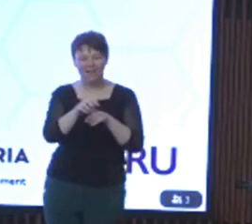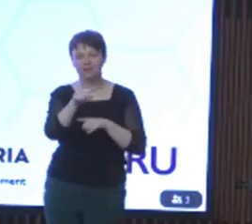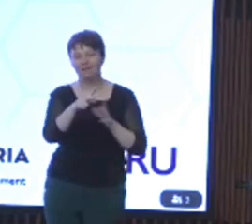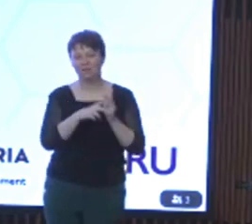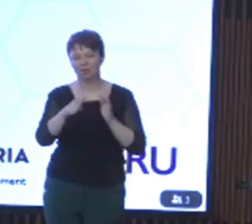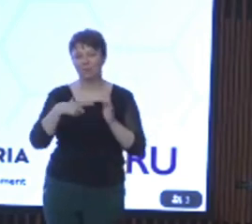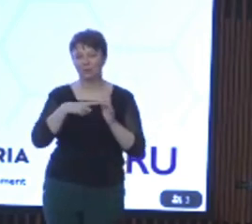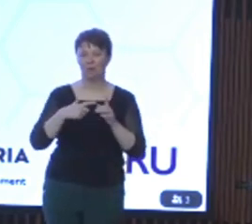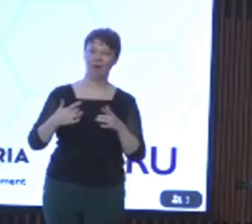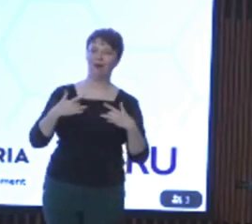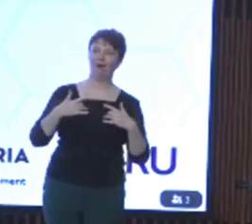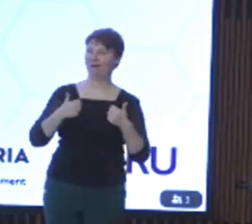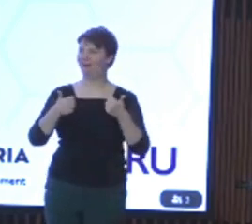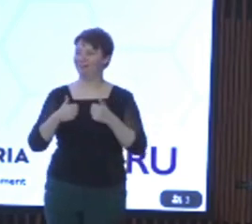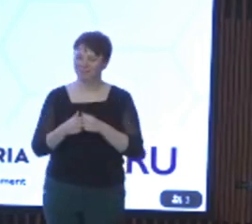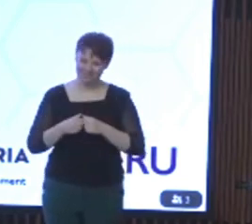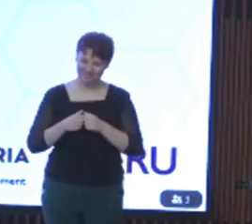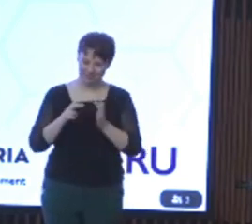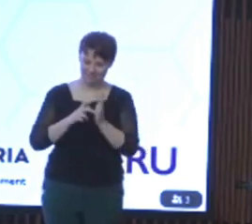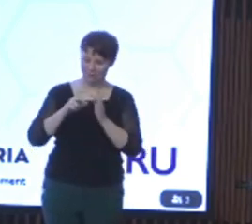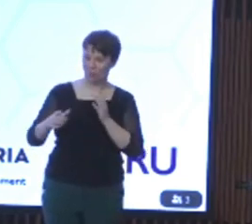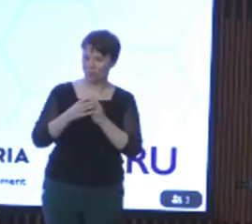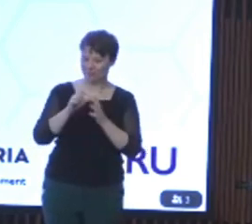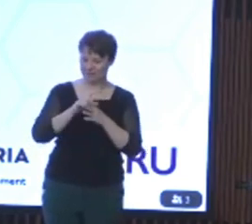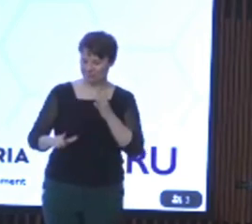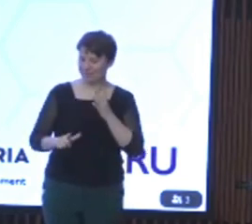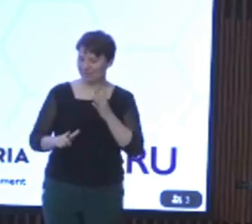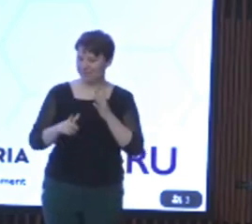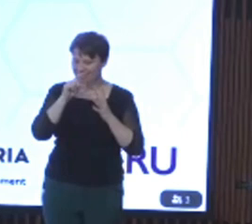It also ensures that Victorian's with disability can equitably access supports across both the